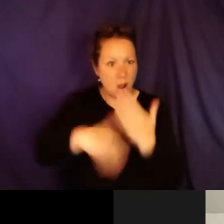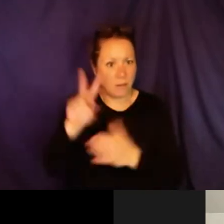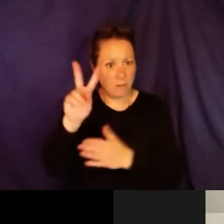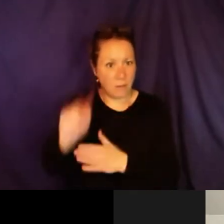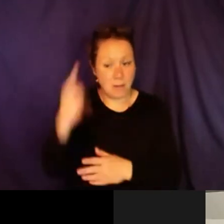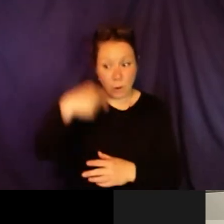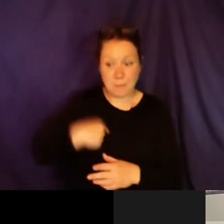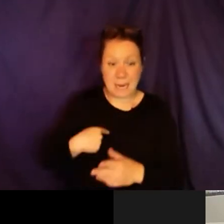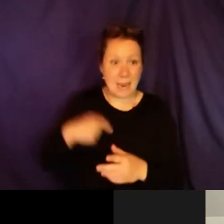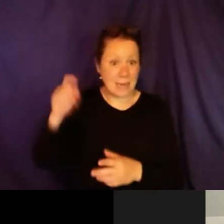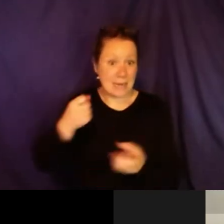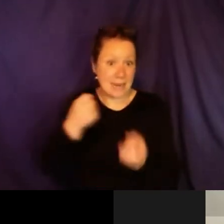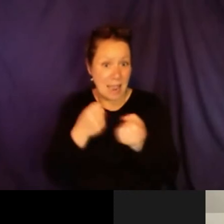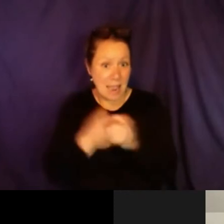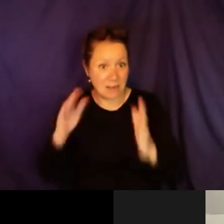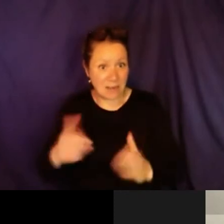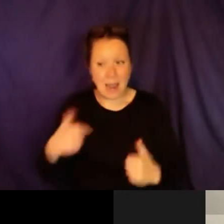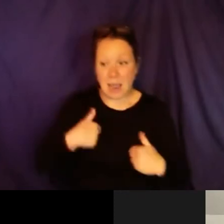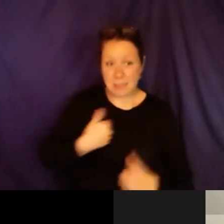outcome for Vermont as a whole.